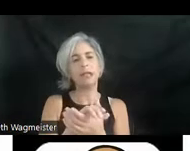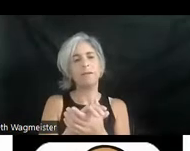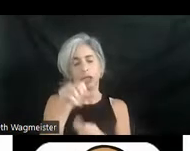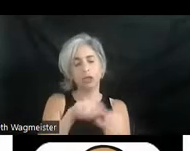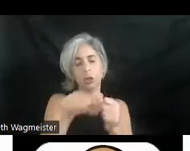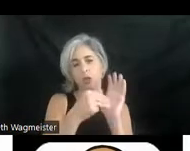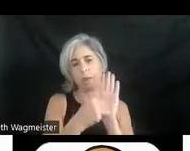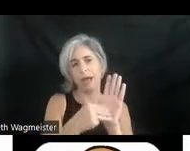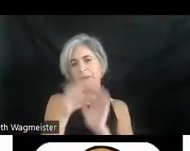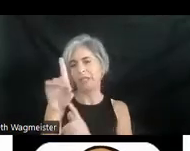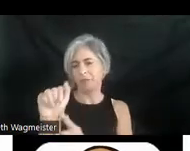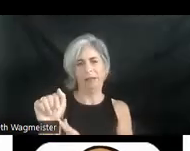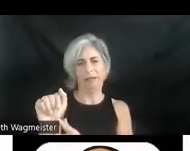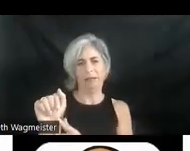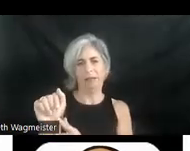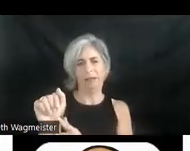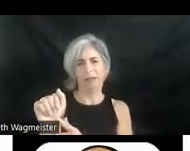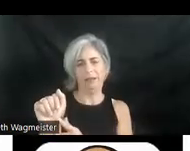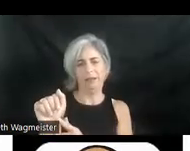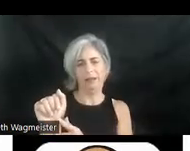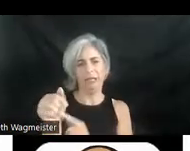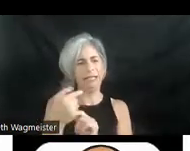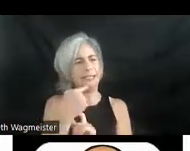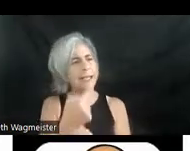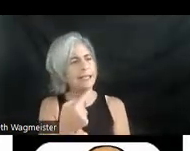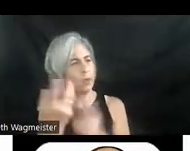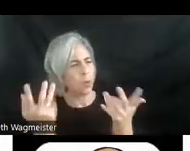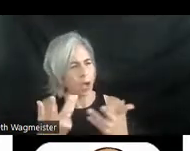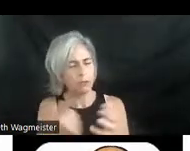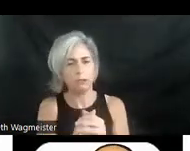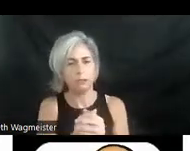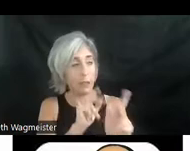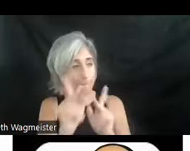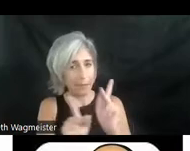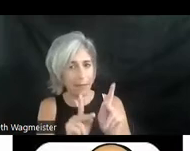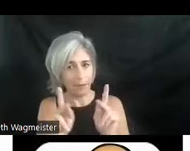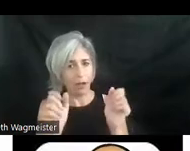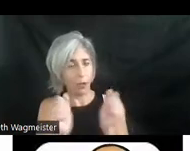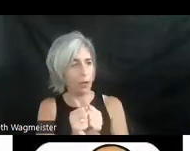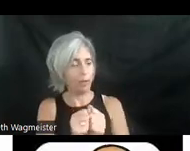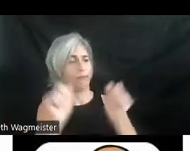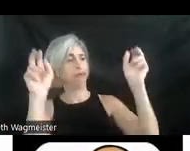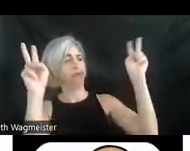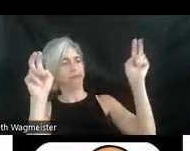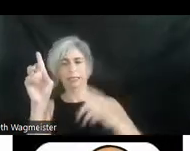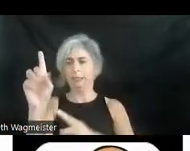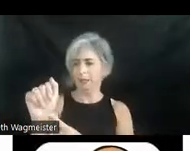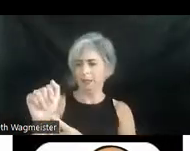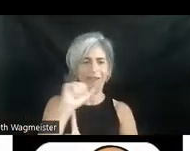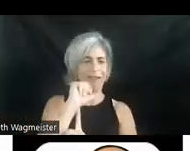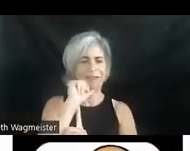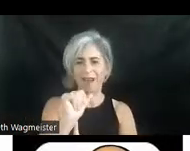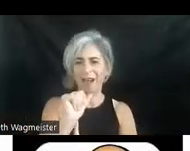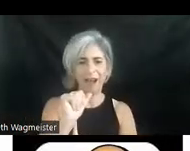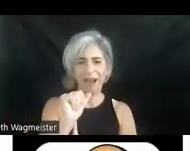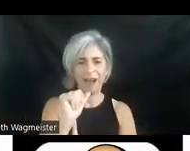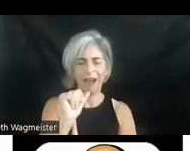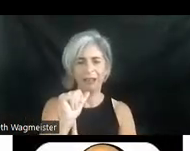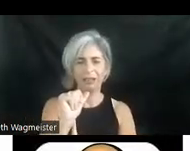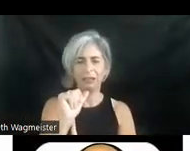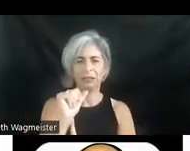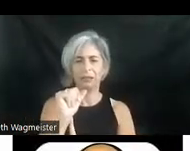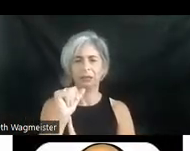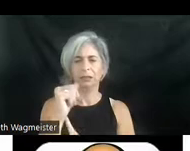disability. Which dictates that people "with disabilities" are not encumbered so much by